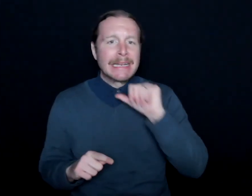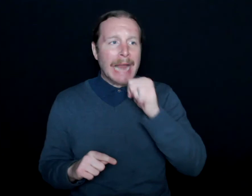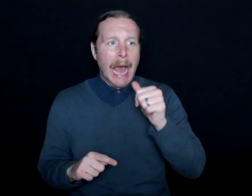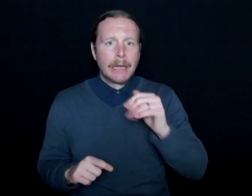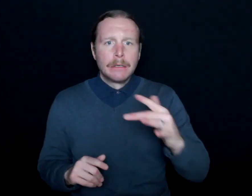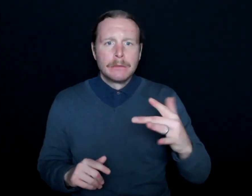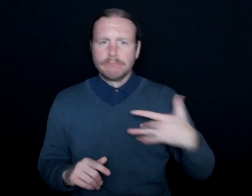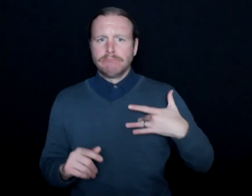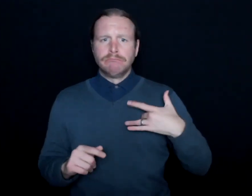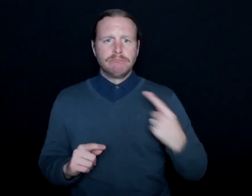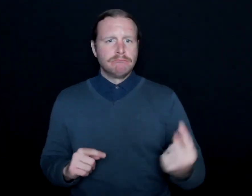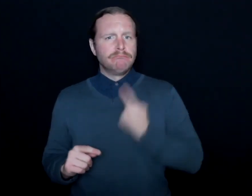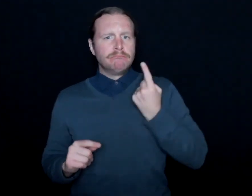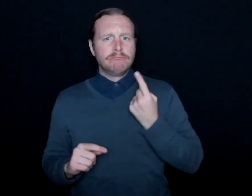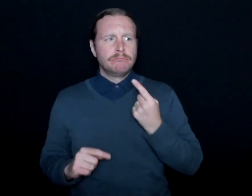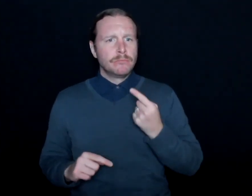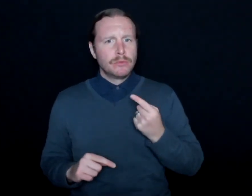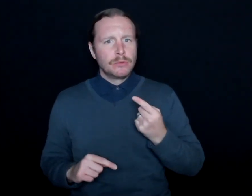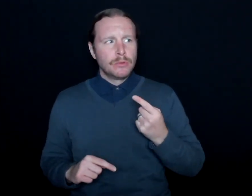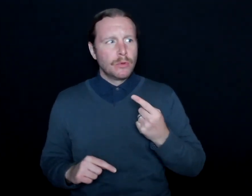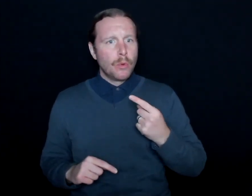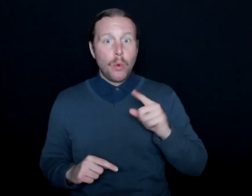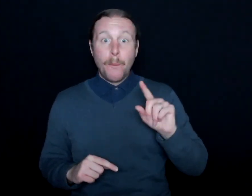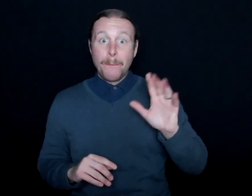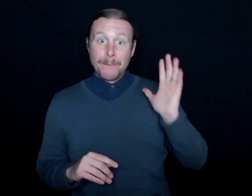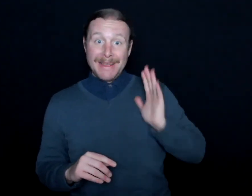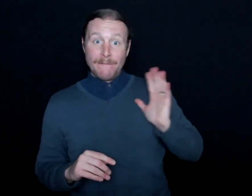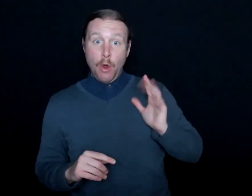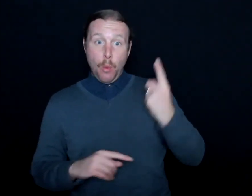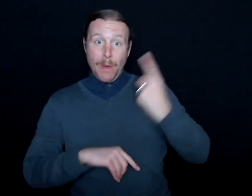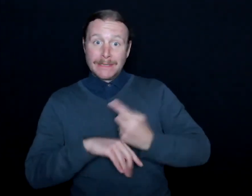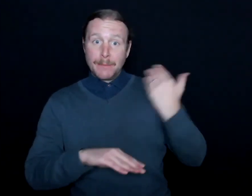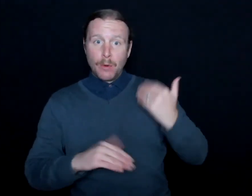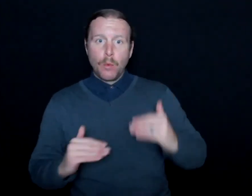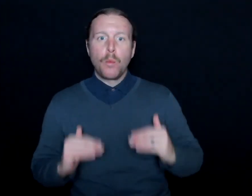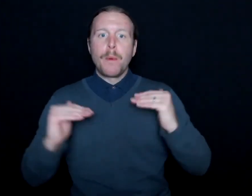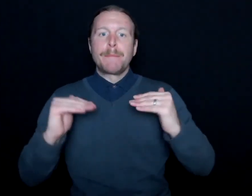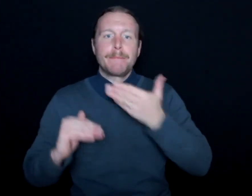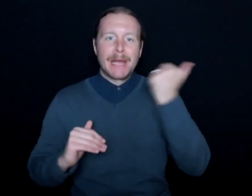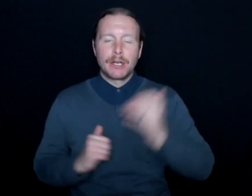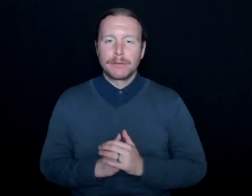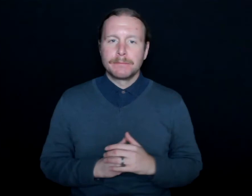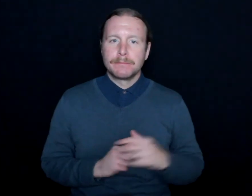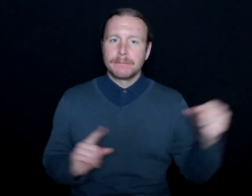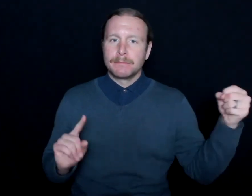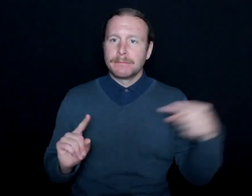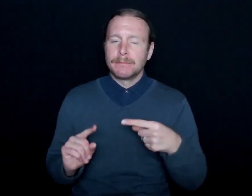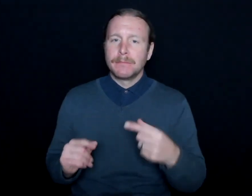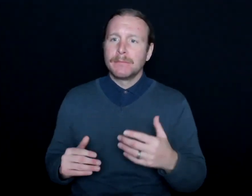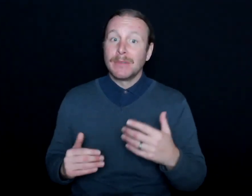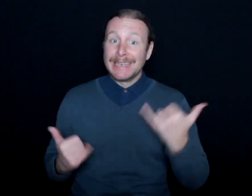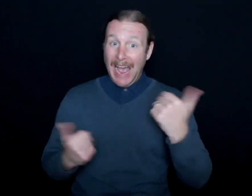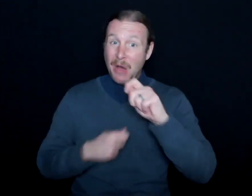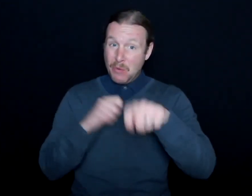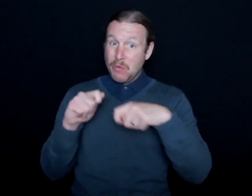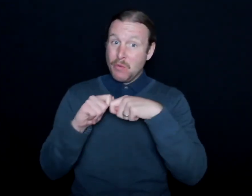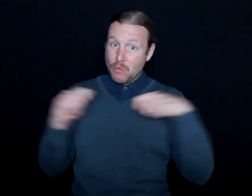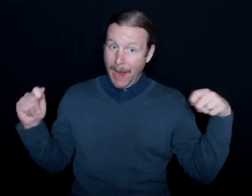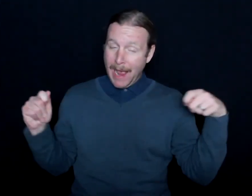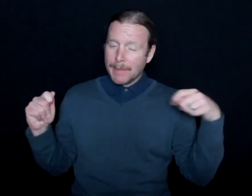and realizing that we're better than where we were a day before. Absolutely. As we wrap up, I'm curious if you